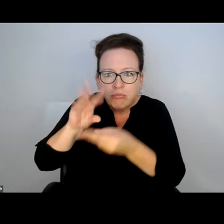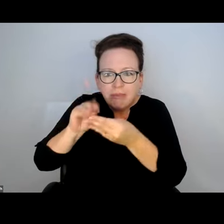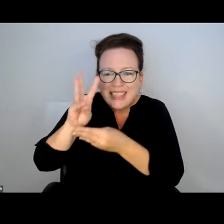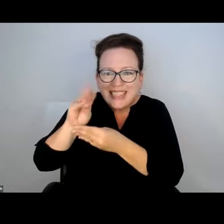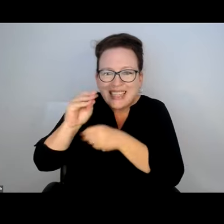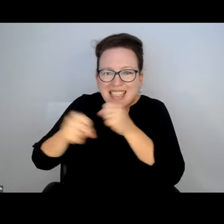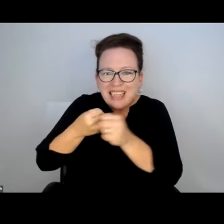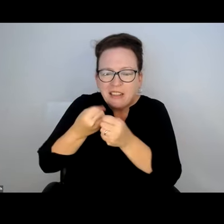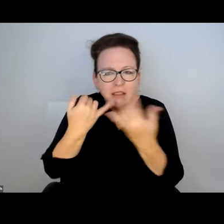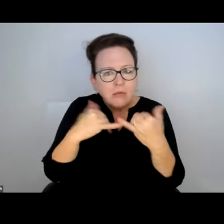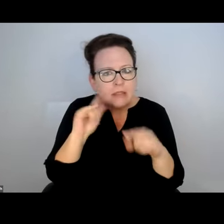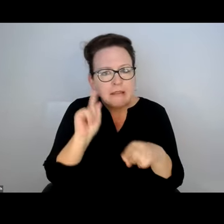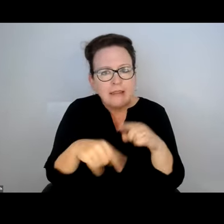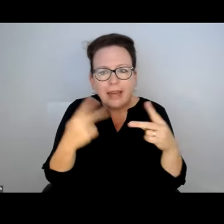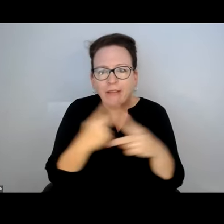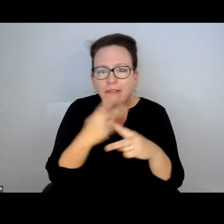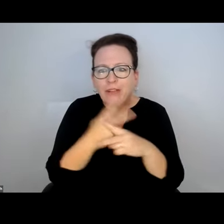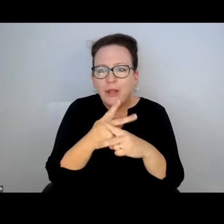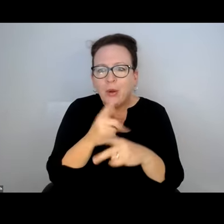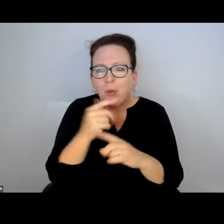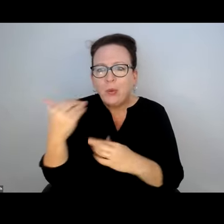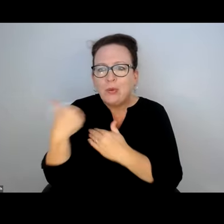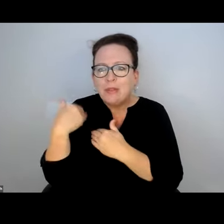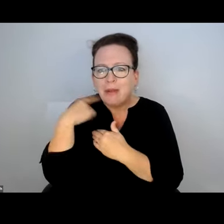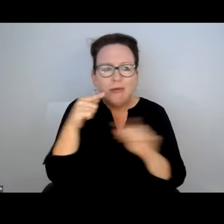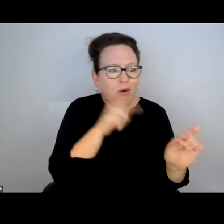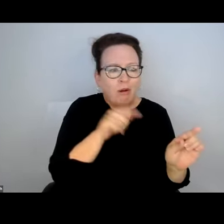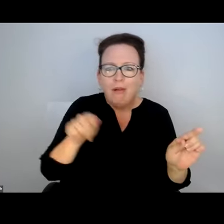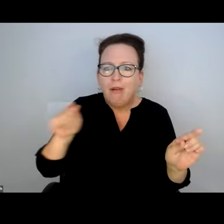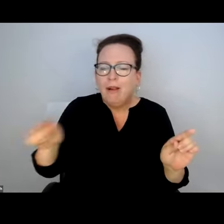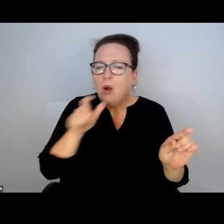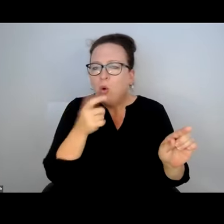AUTHORITY SINCE 1964. 1964, ALMOST GOING ON 60 YEARS NOW, WE STILL CAN'T FIGURE OUT